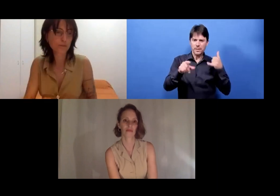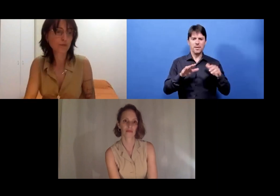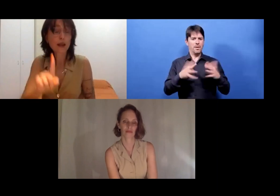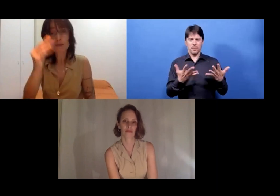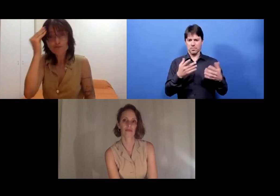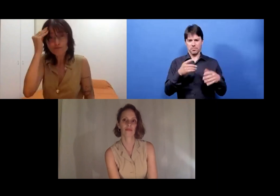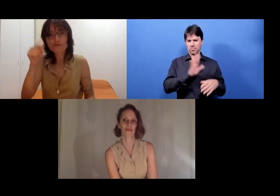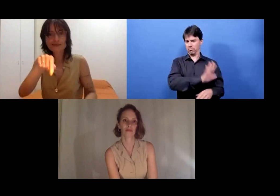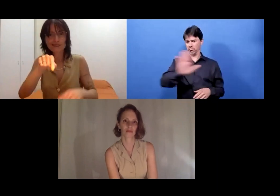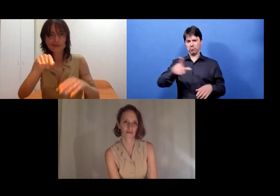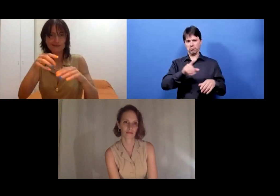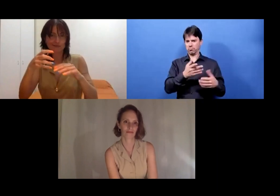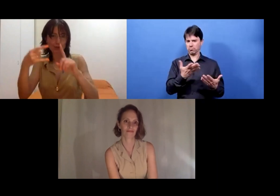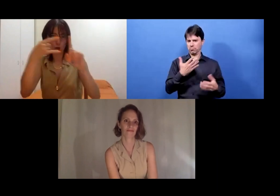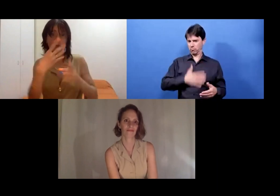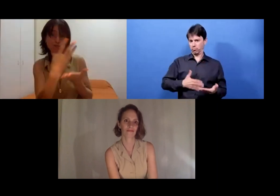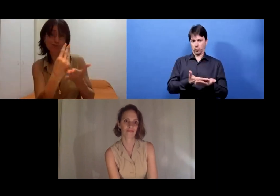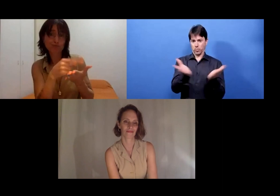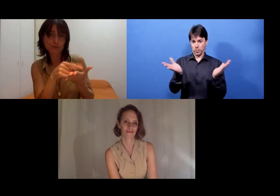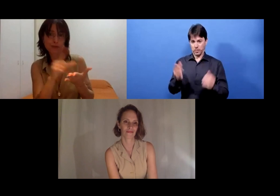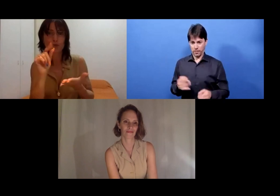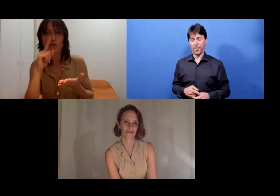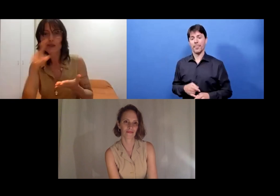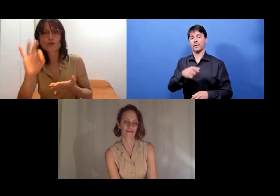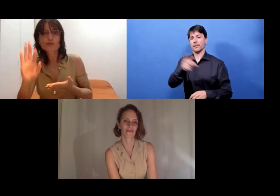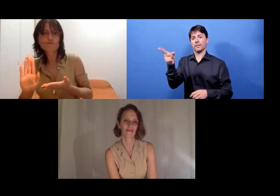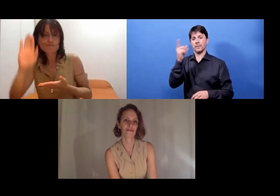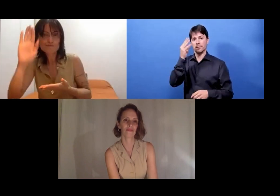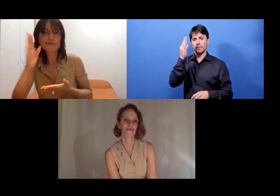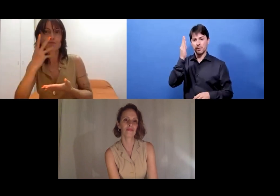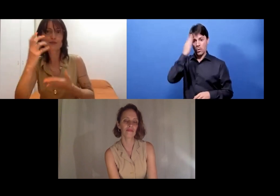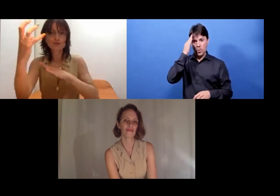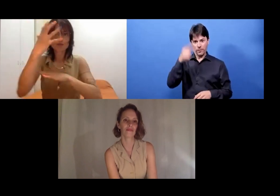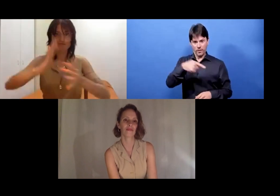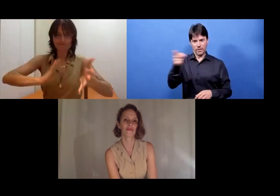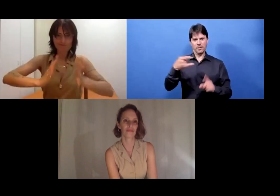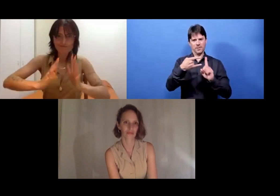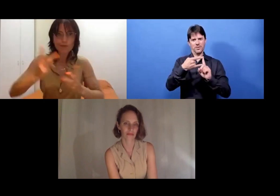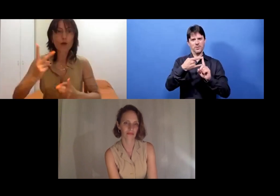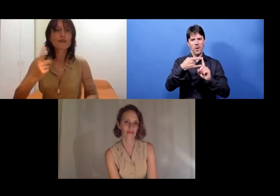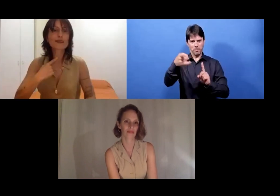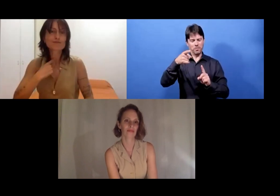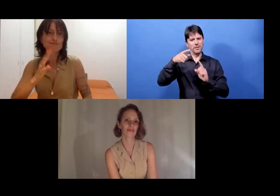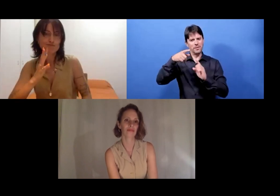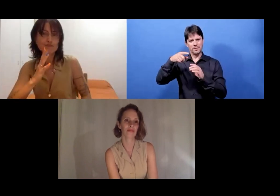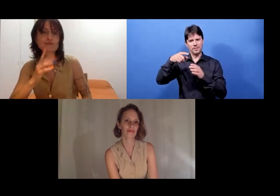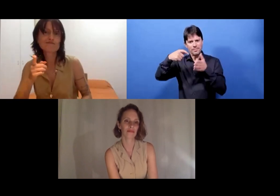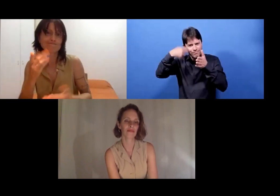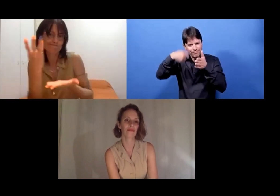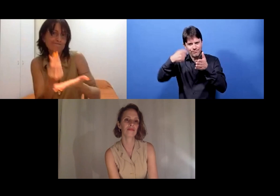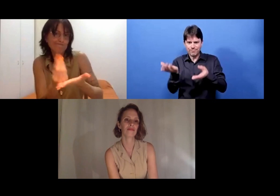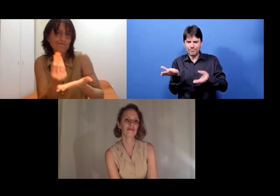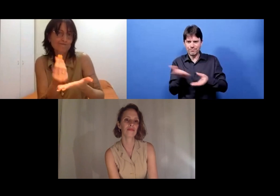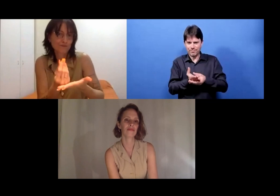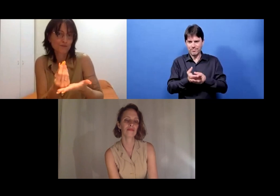There's also another way to raise your hand. Press *9 on your phone. And you can be...